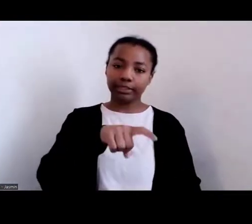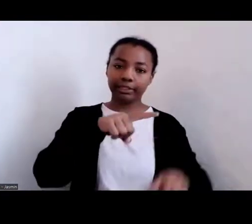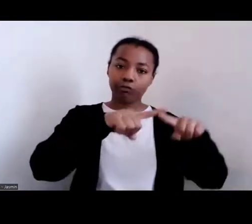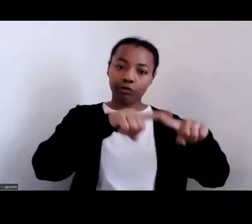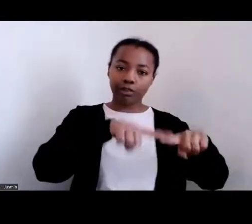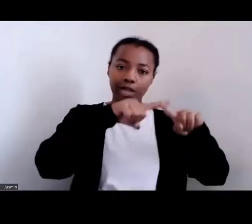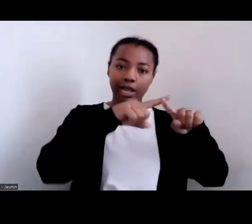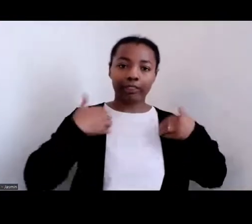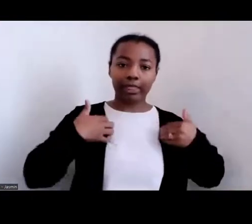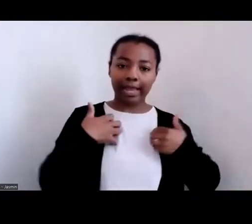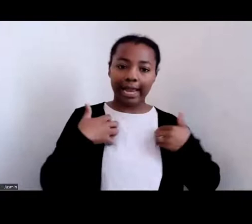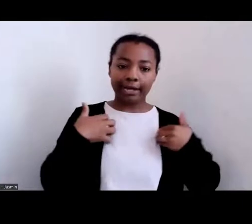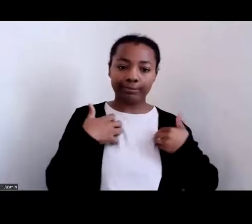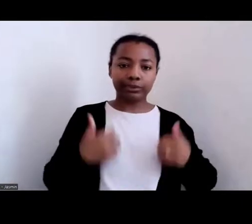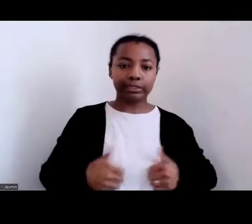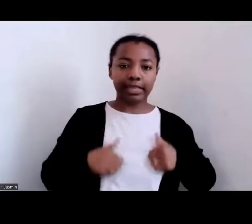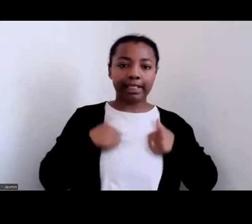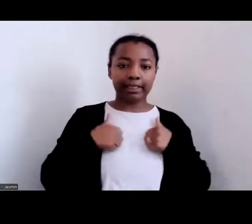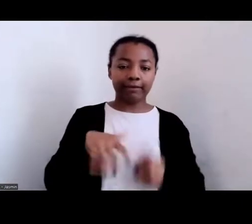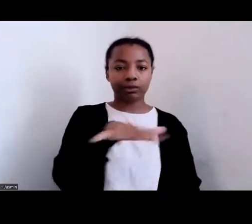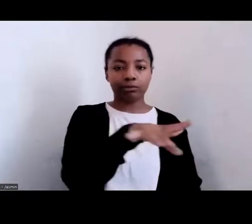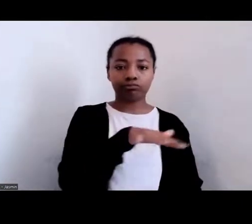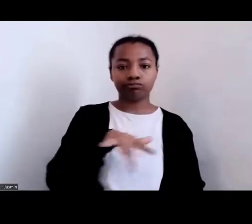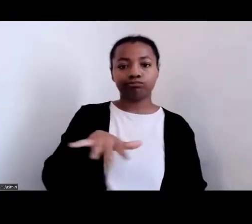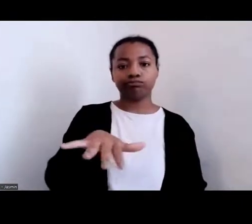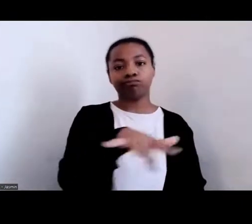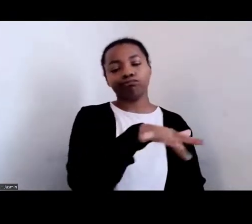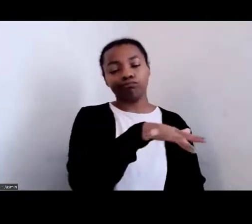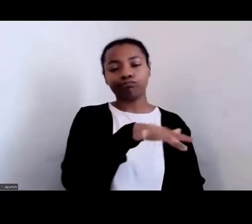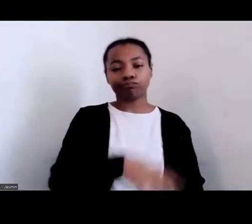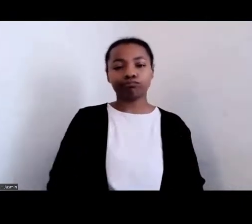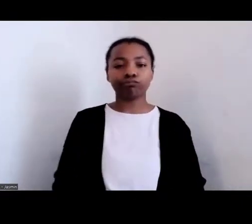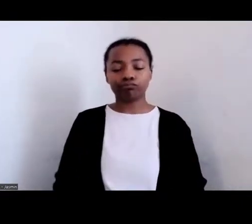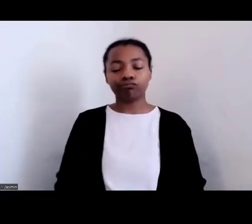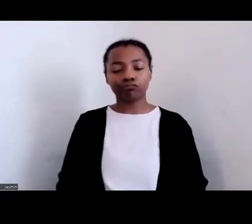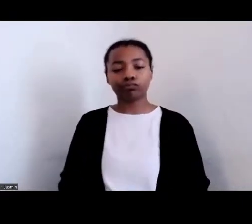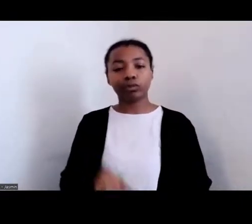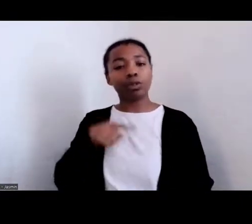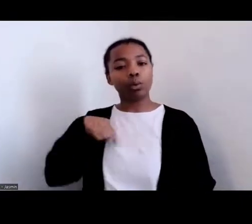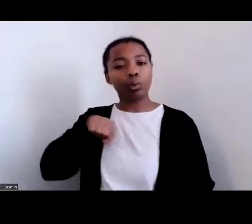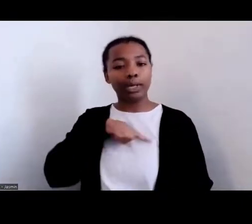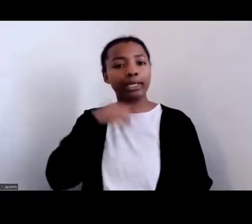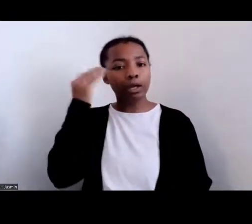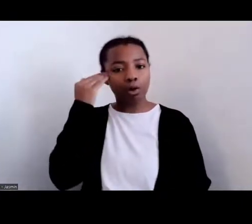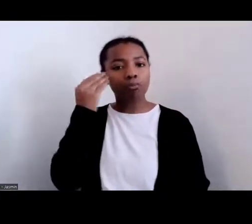and we know from the records that there was plenty -- African